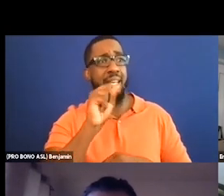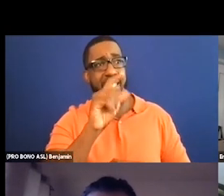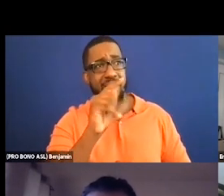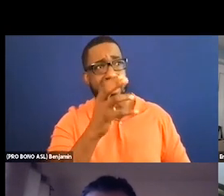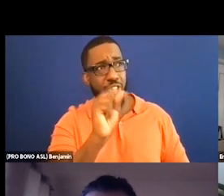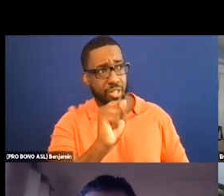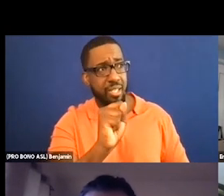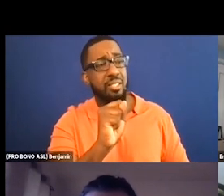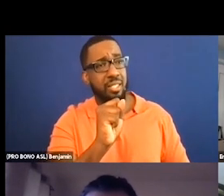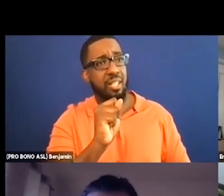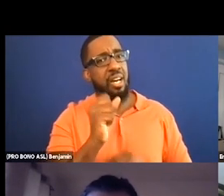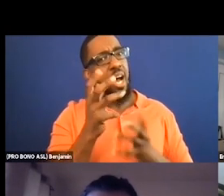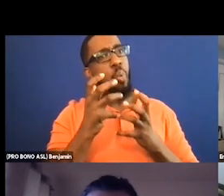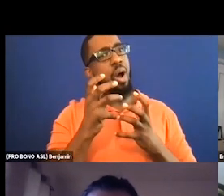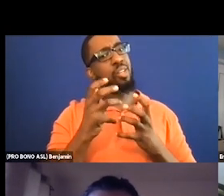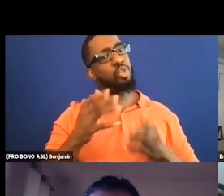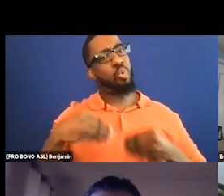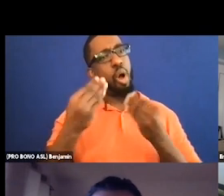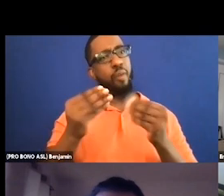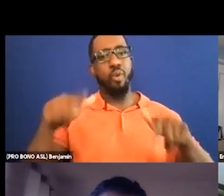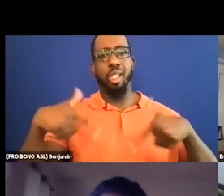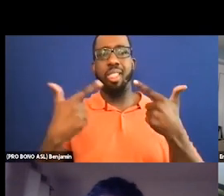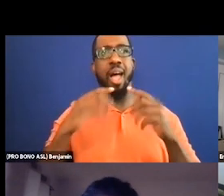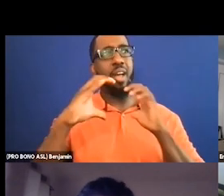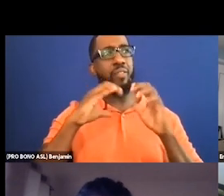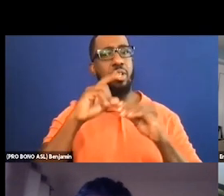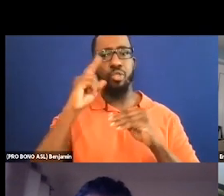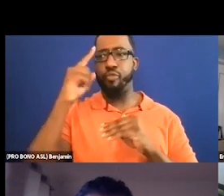conversations, unfortunately less than 10 percent of